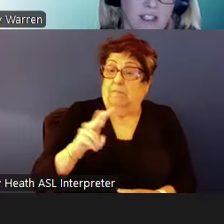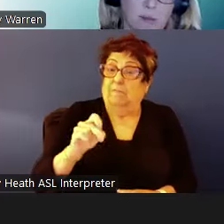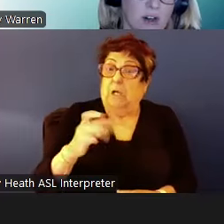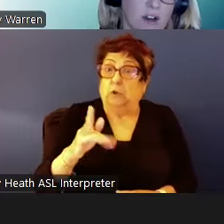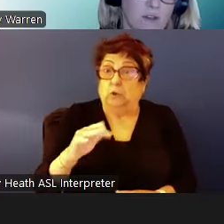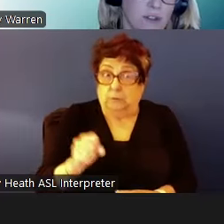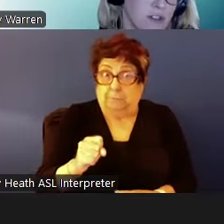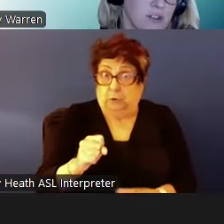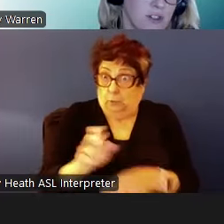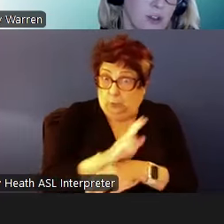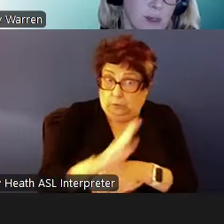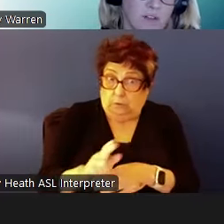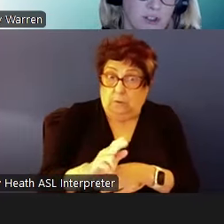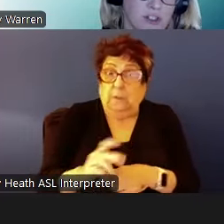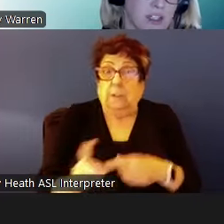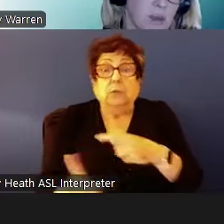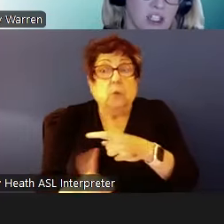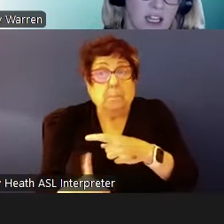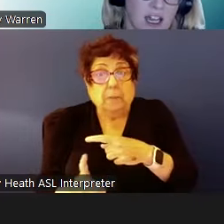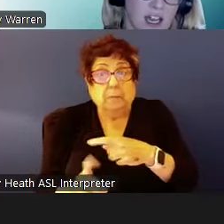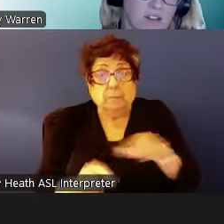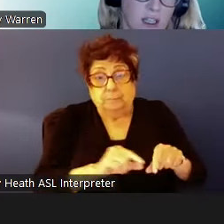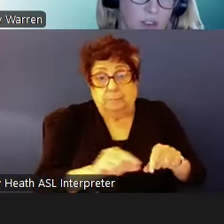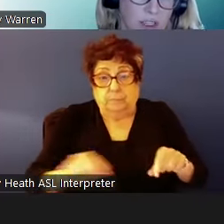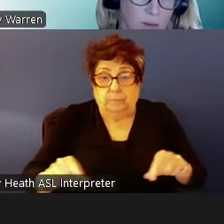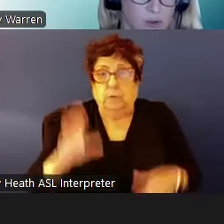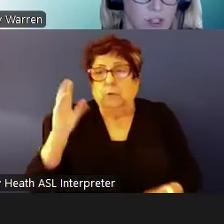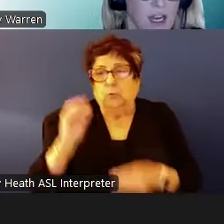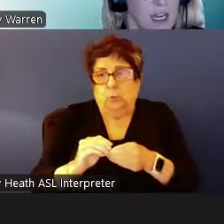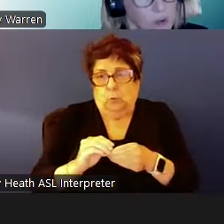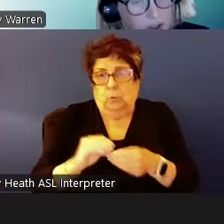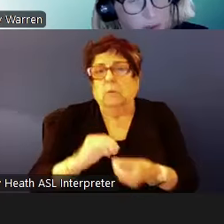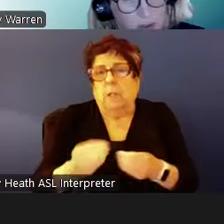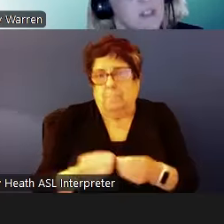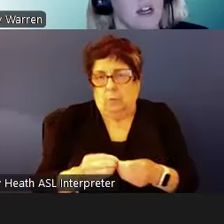number of vouchers, total number of vouchers available through the annual contributions